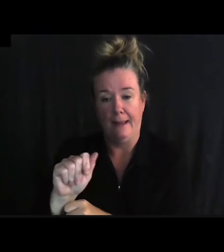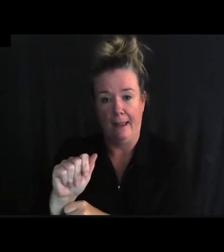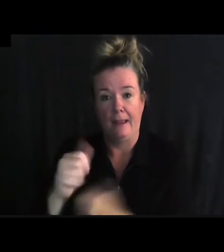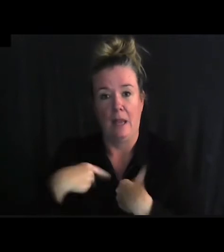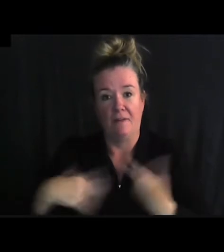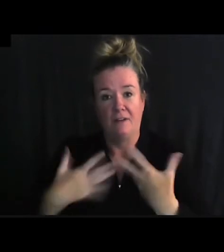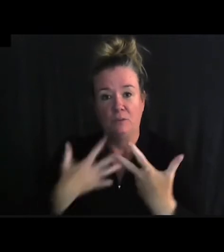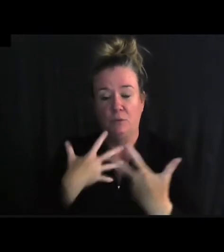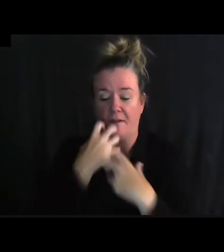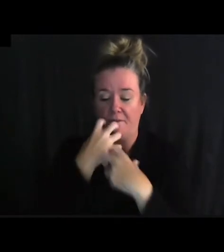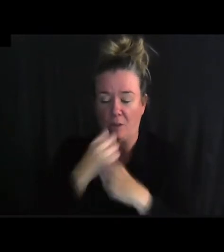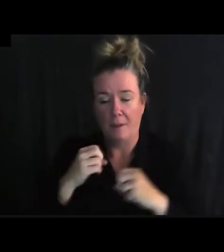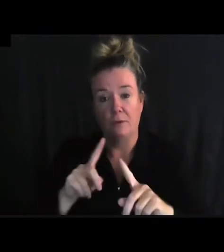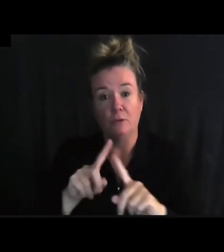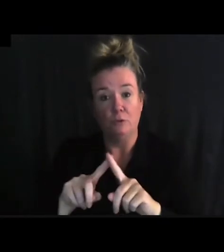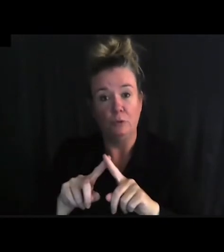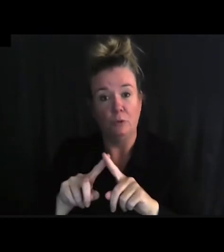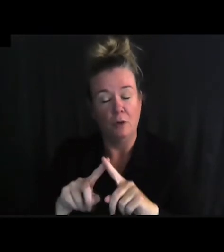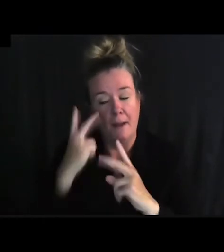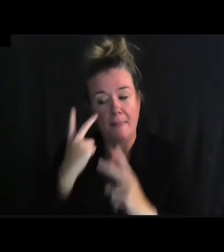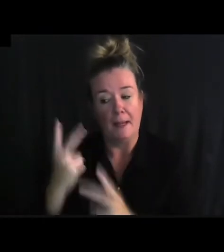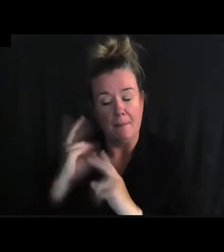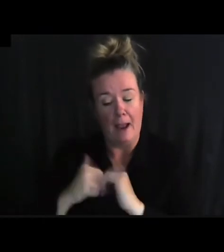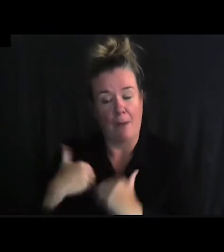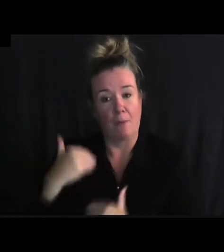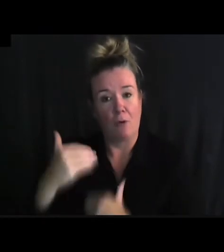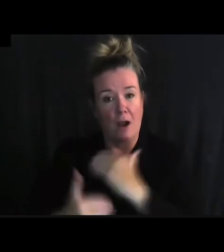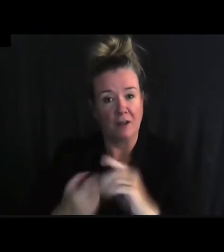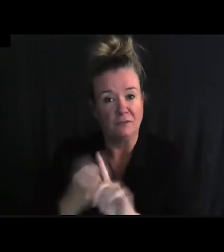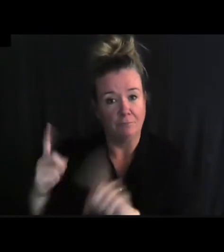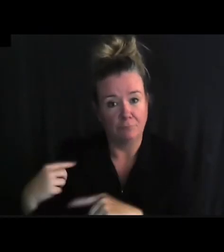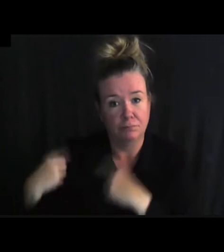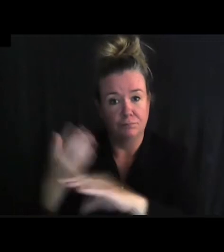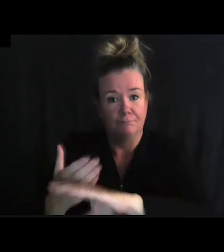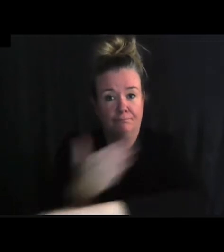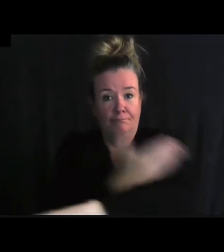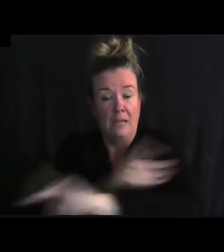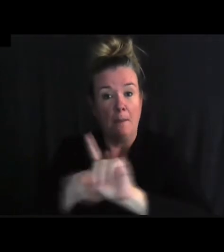provides us with a valuable opportunity to reflect on the progress we’ve made so far.